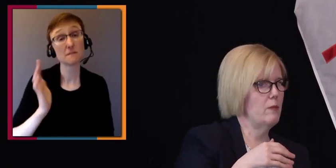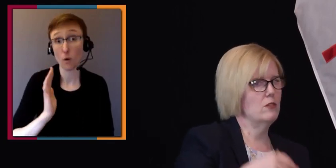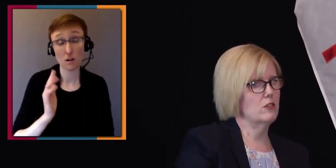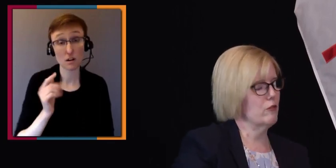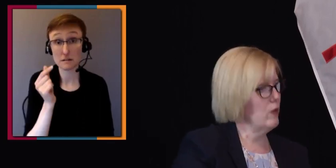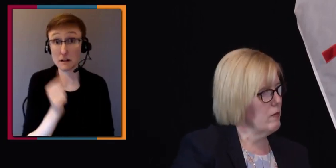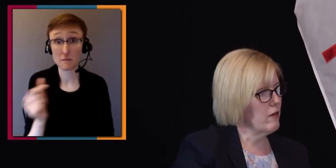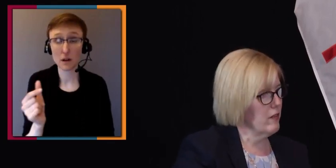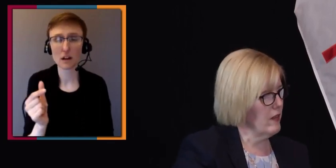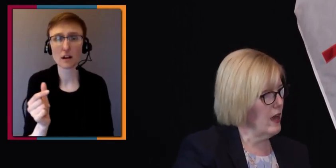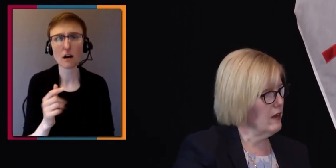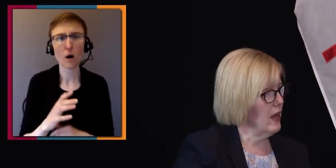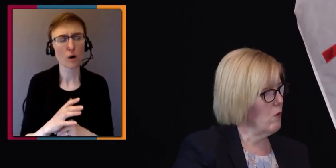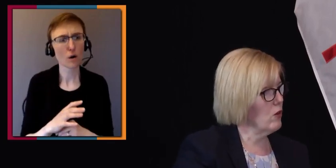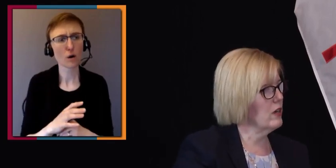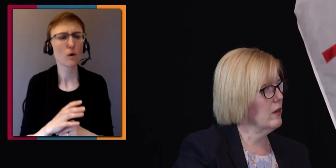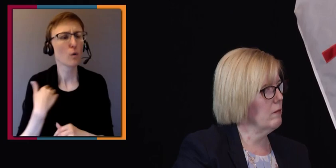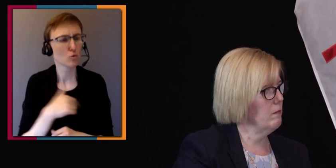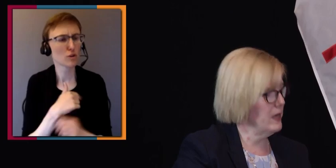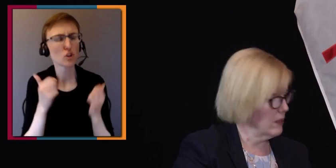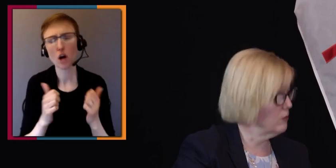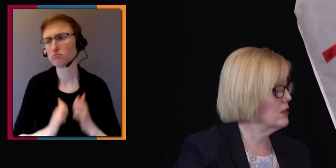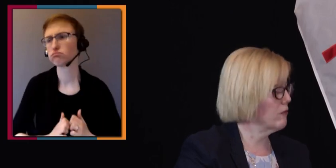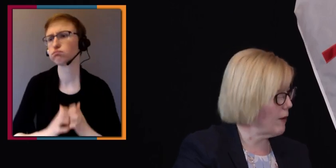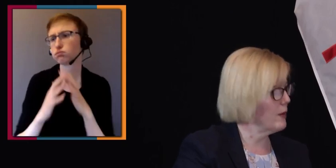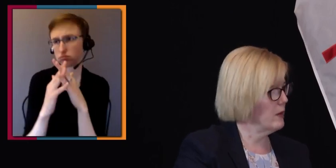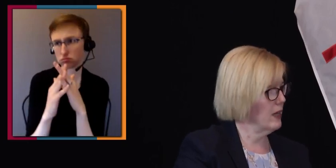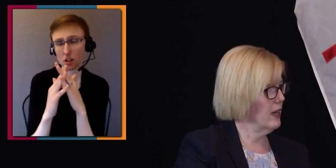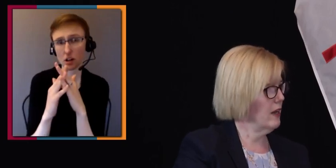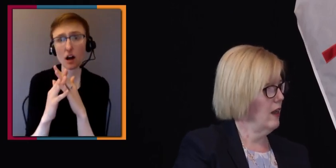People deserve way better than that, and we're going to be inclusive from the beginning